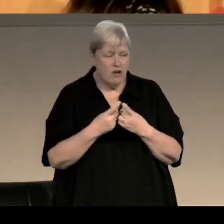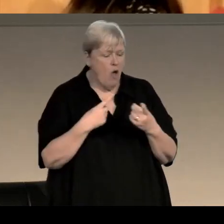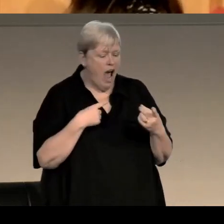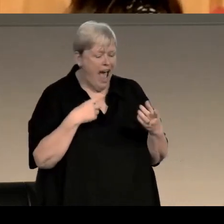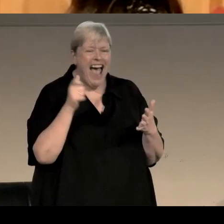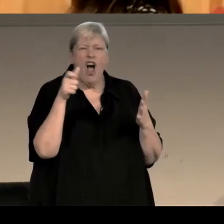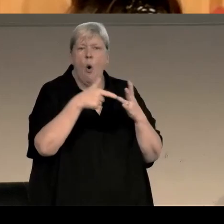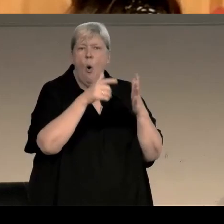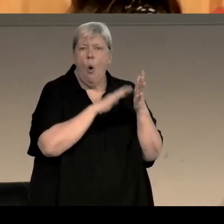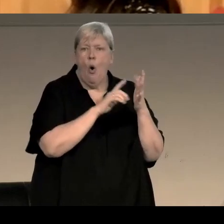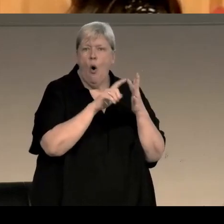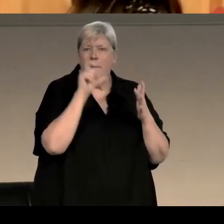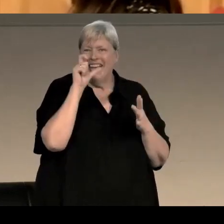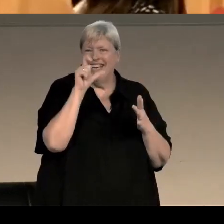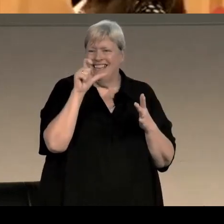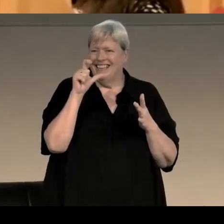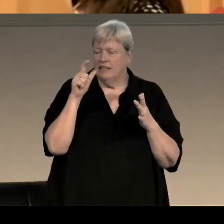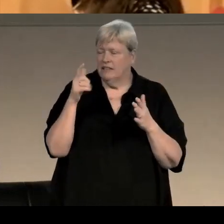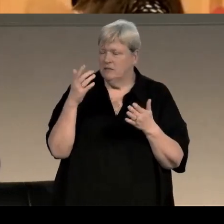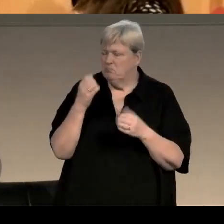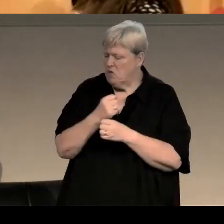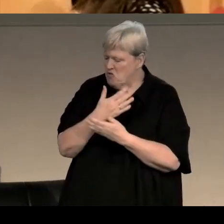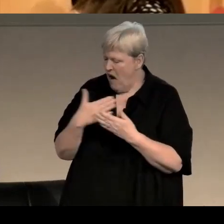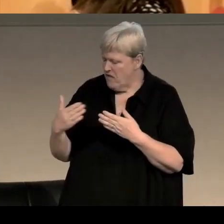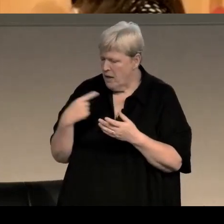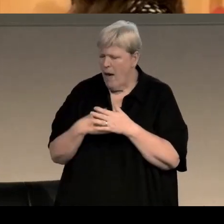which we'd now refer to as a graphic novel, you know, but it was -